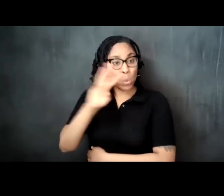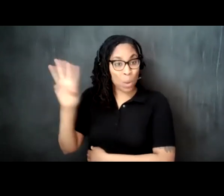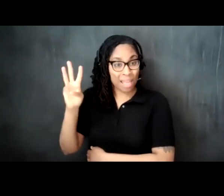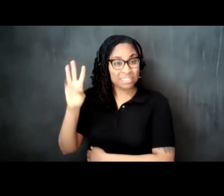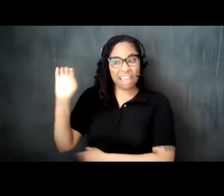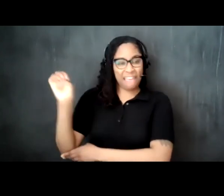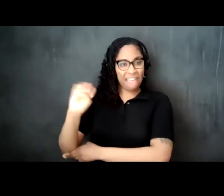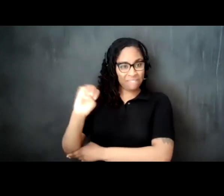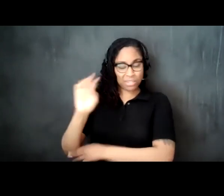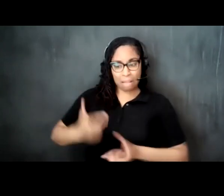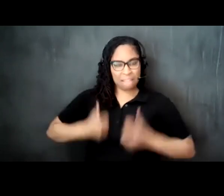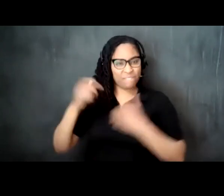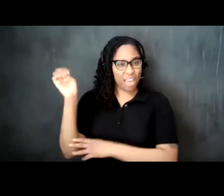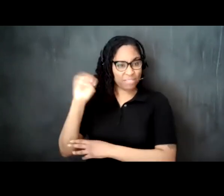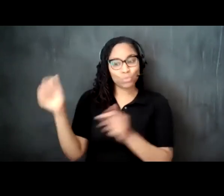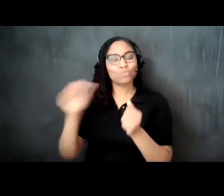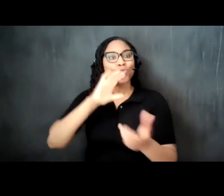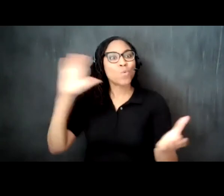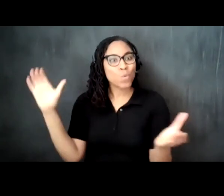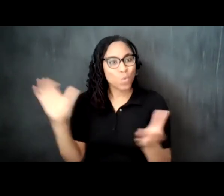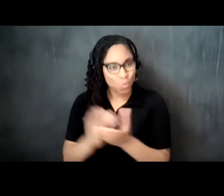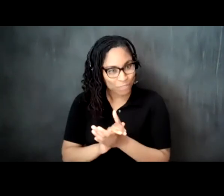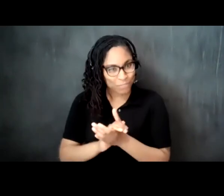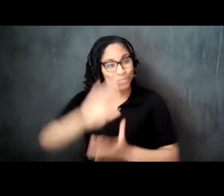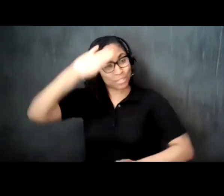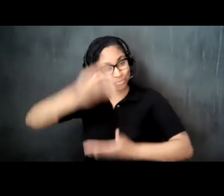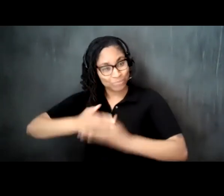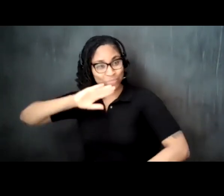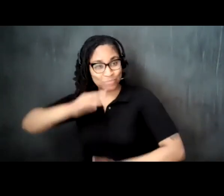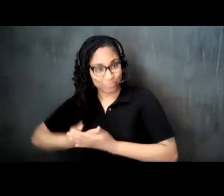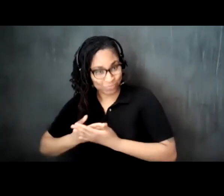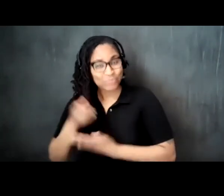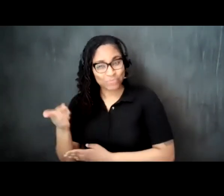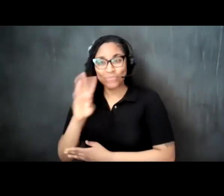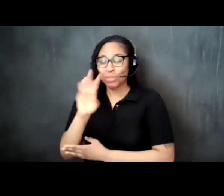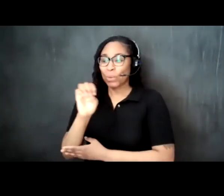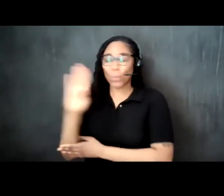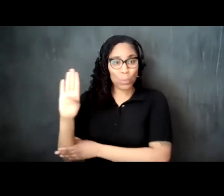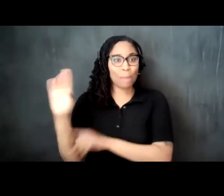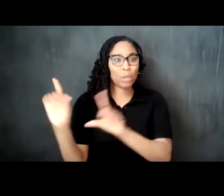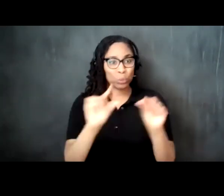everson illinois with his wife son and daughter you may follow webb on twitter at taureanweb